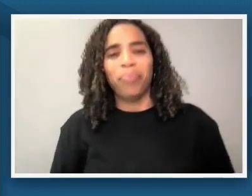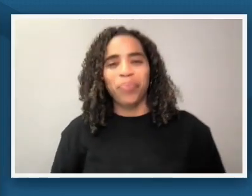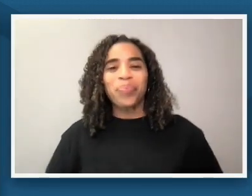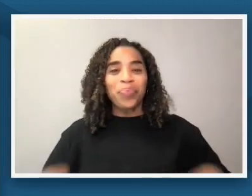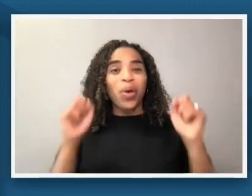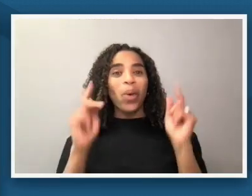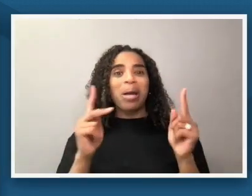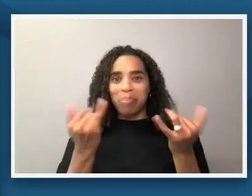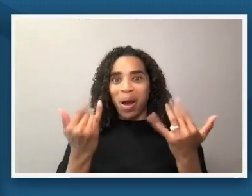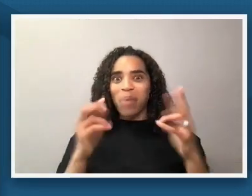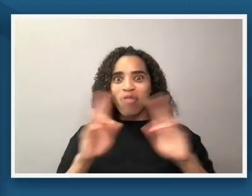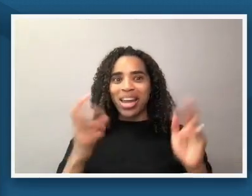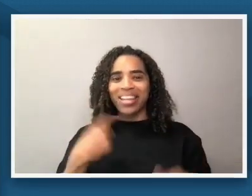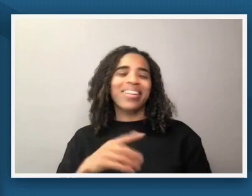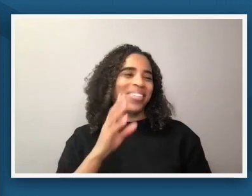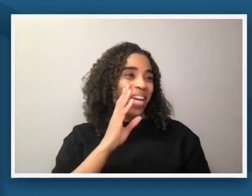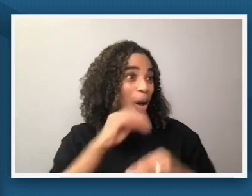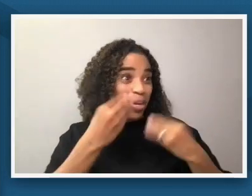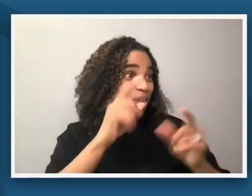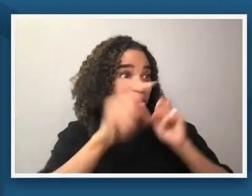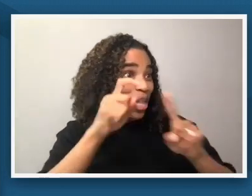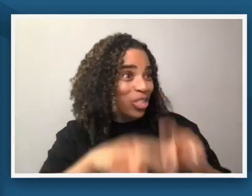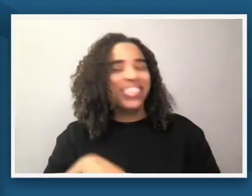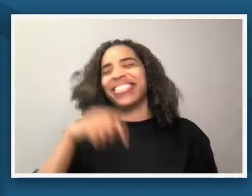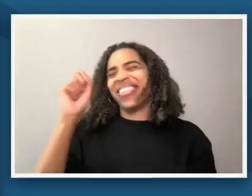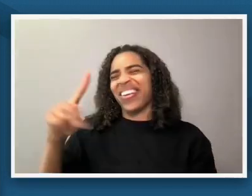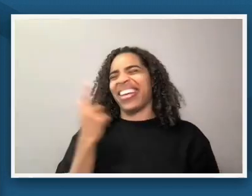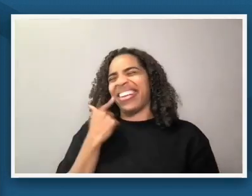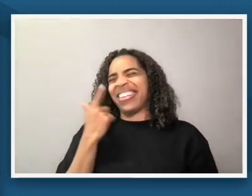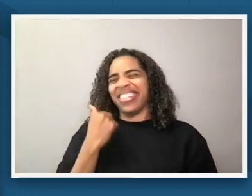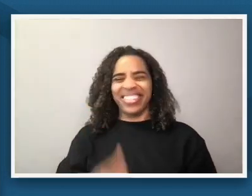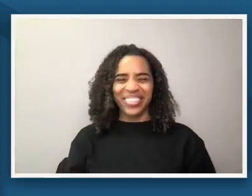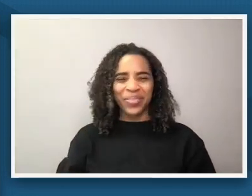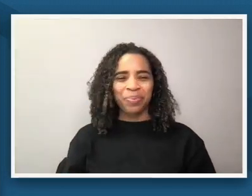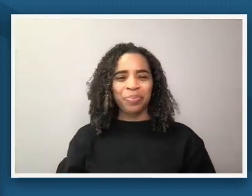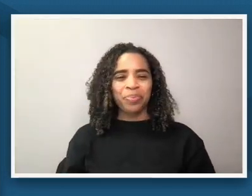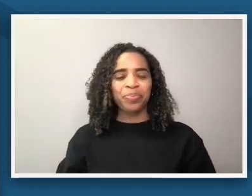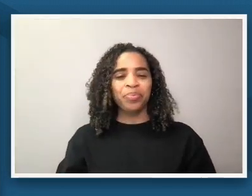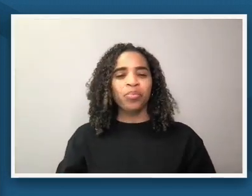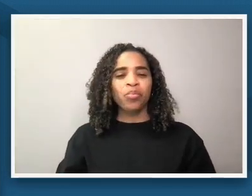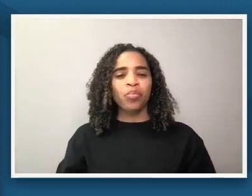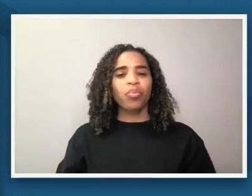gonna pepper you okay